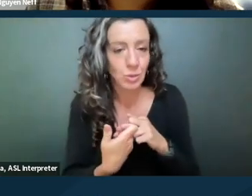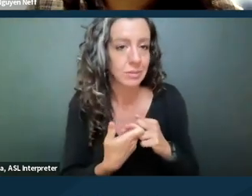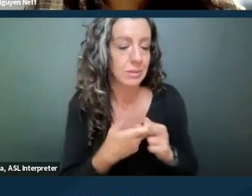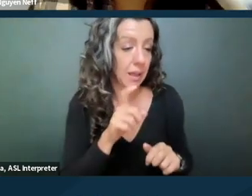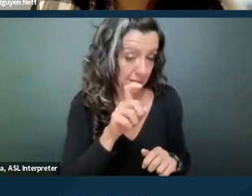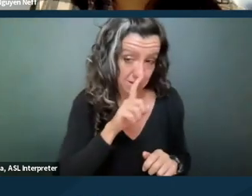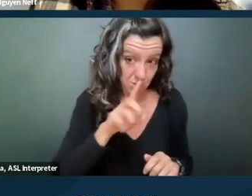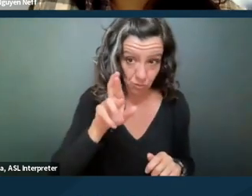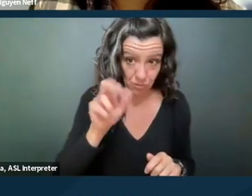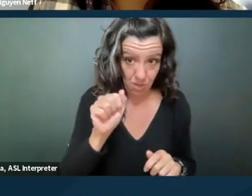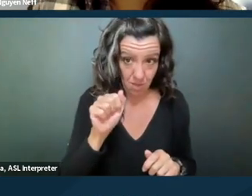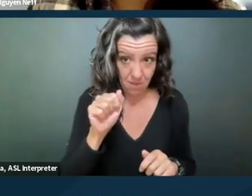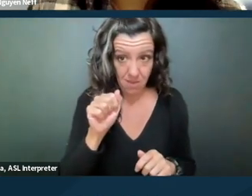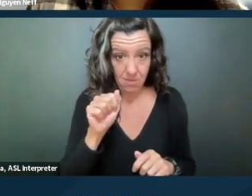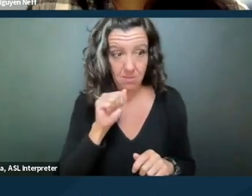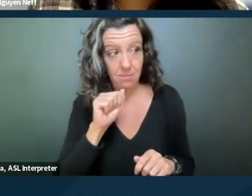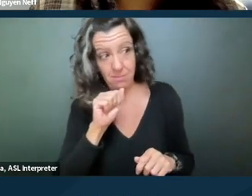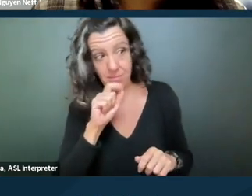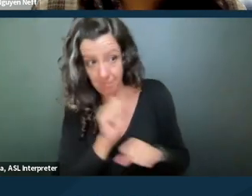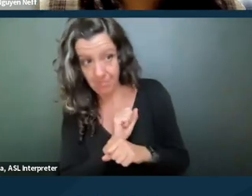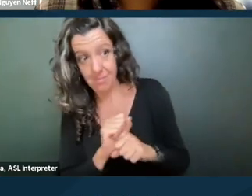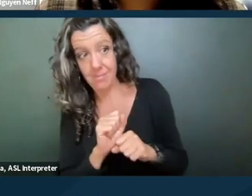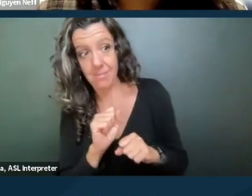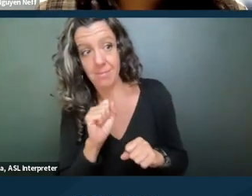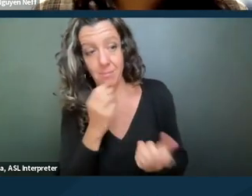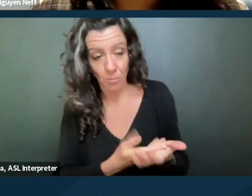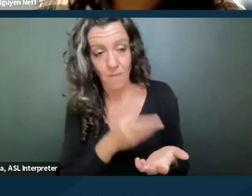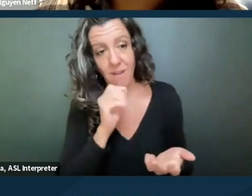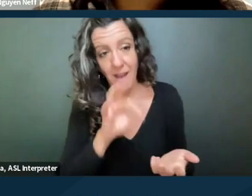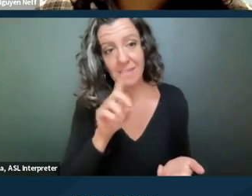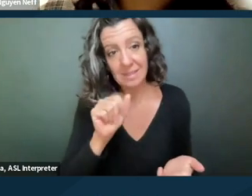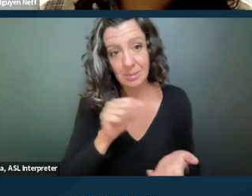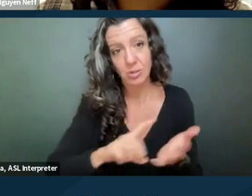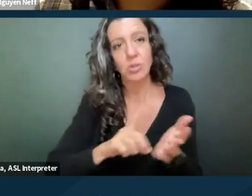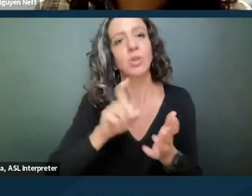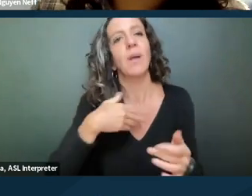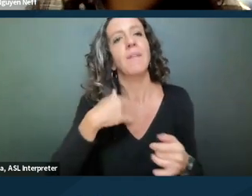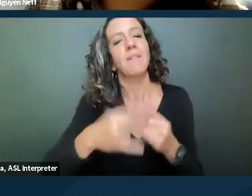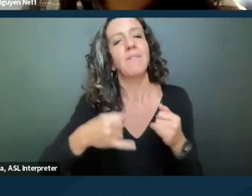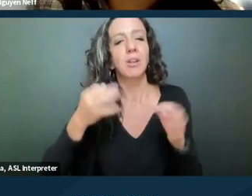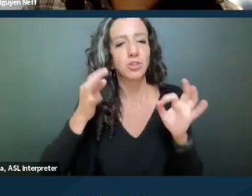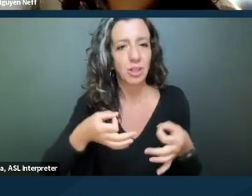was in fact disability discrimination, you need a final judgment. The issues need to be identical. So we're talking about